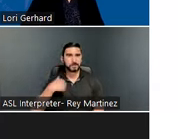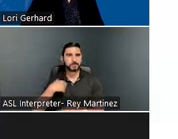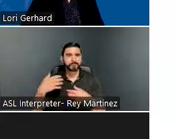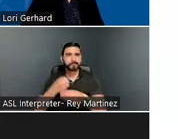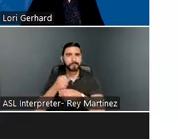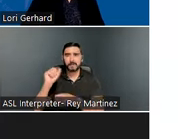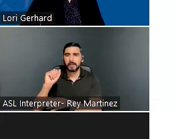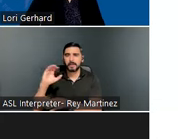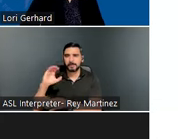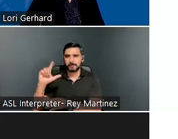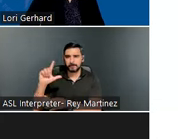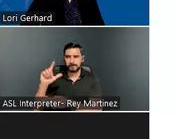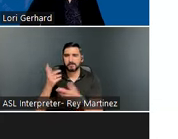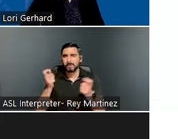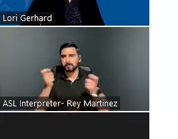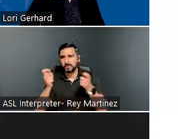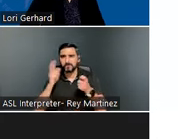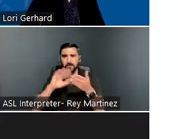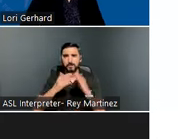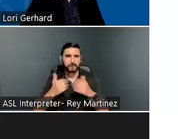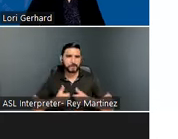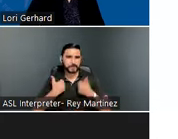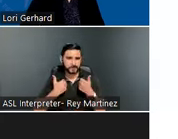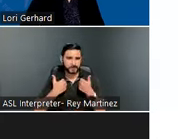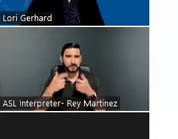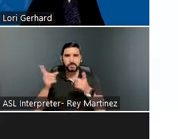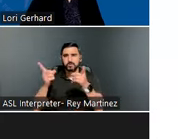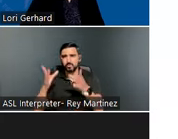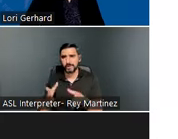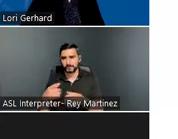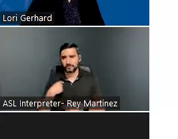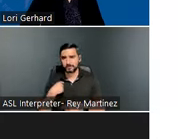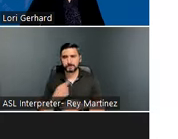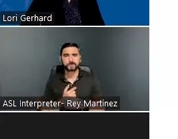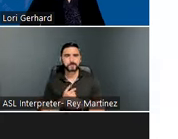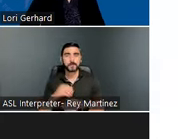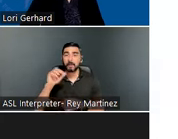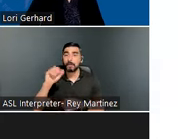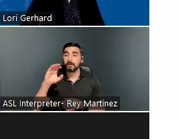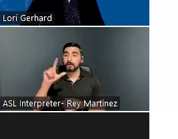or the Administration for Community Living. ACL is an operating division within the U.S.